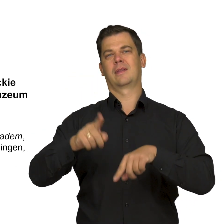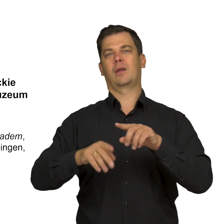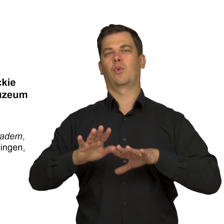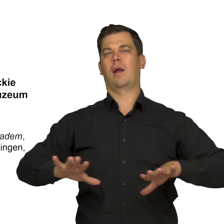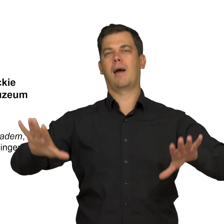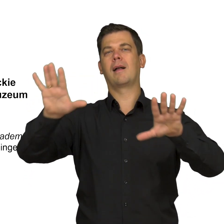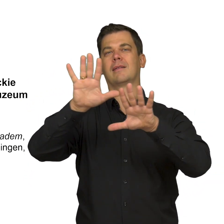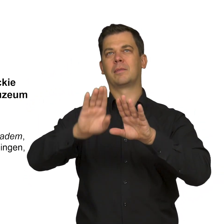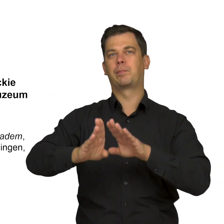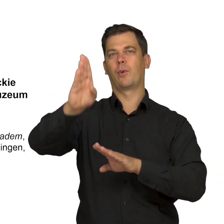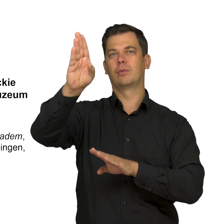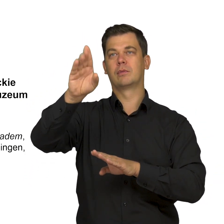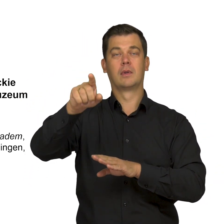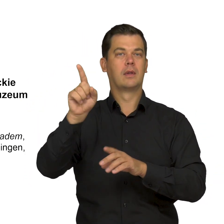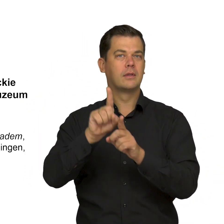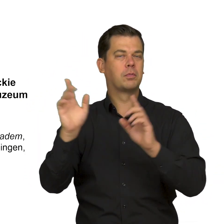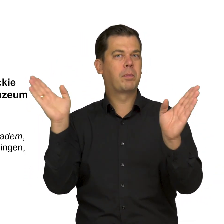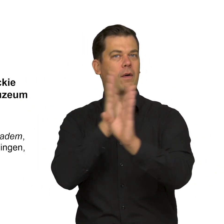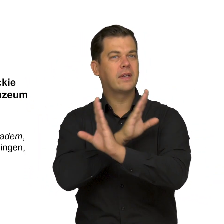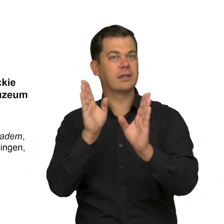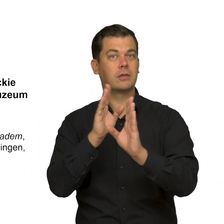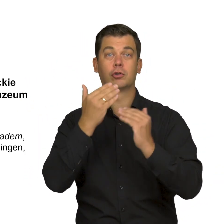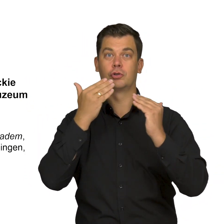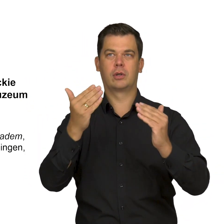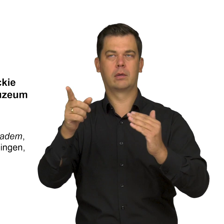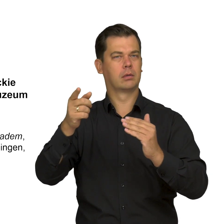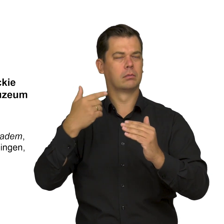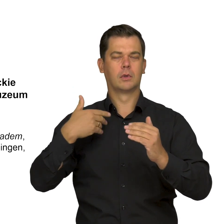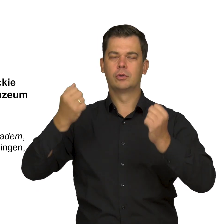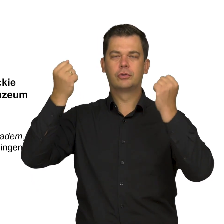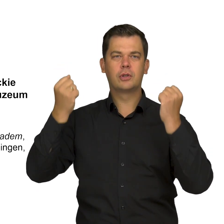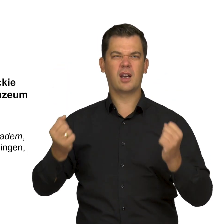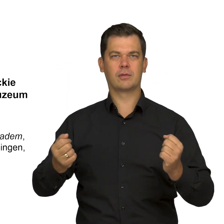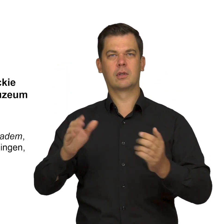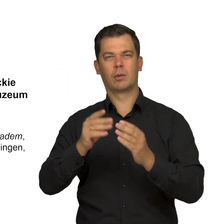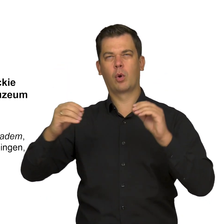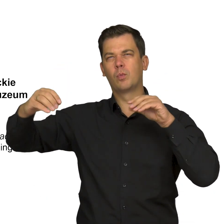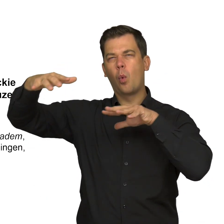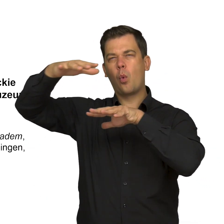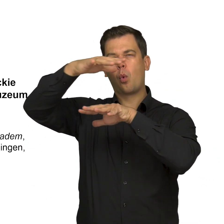often depicted through heavy, ominous clouds,